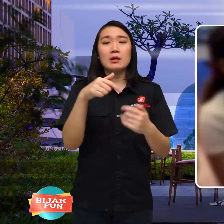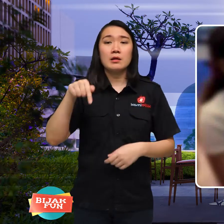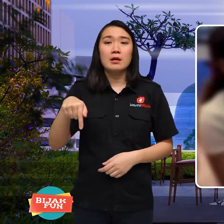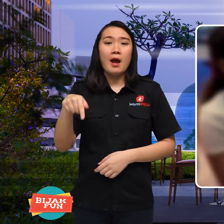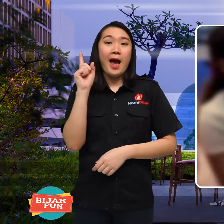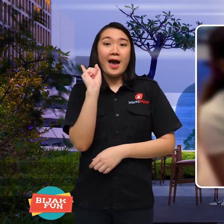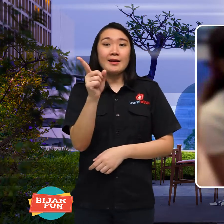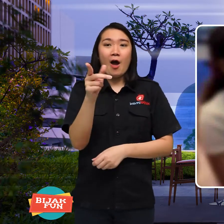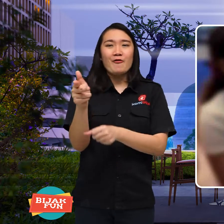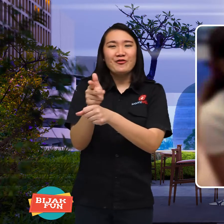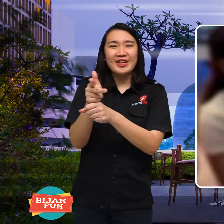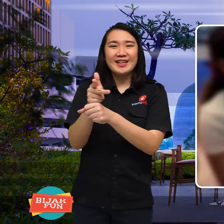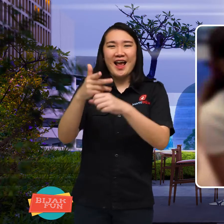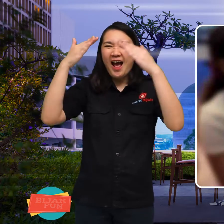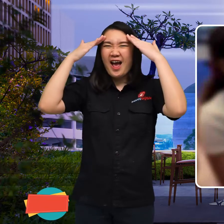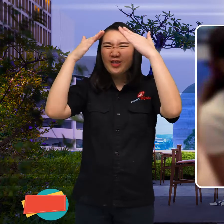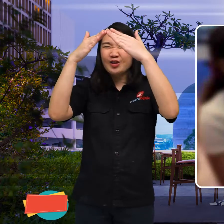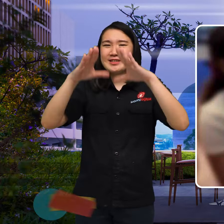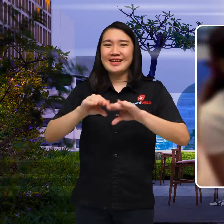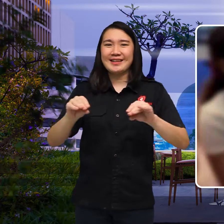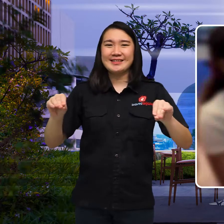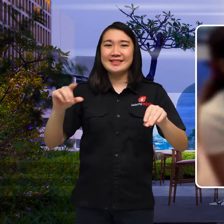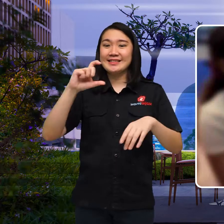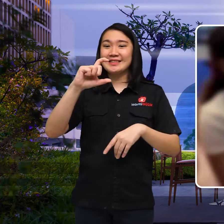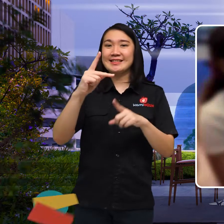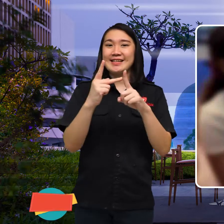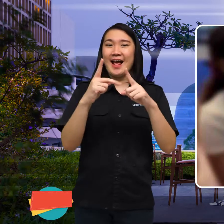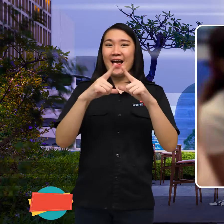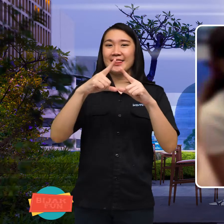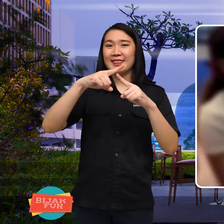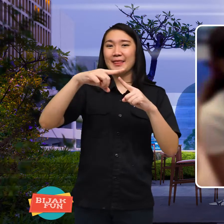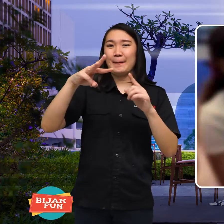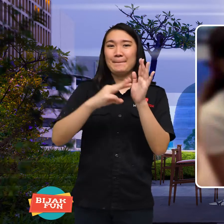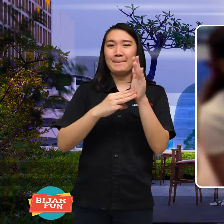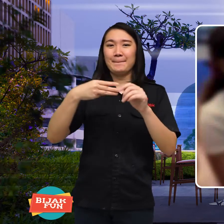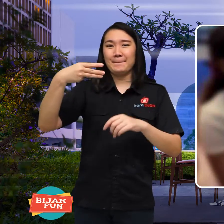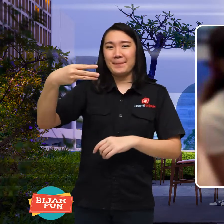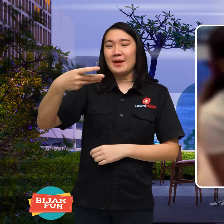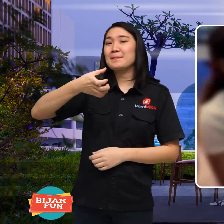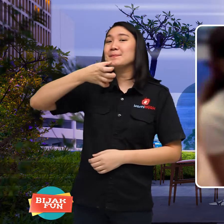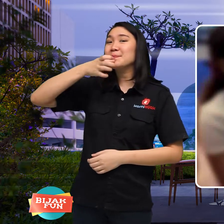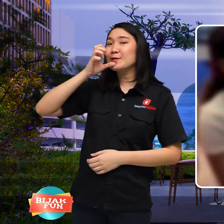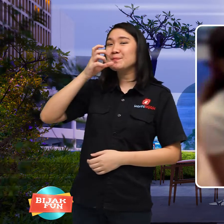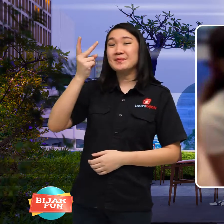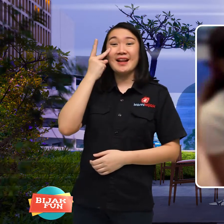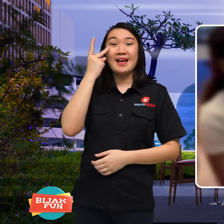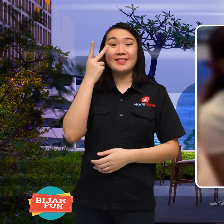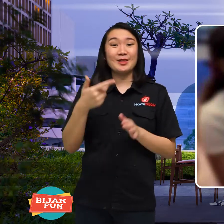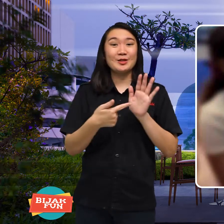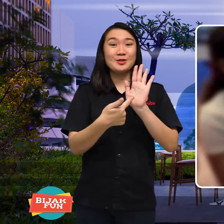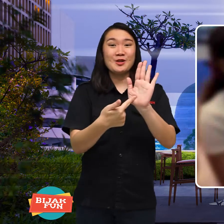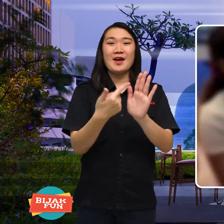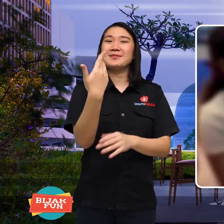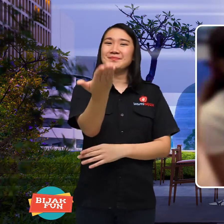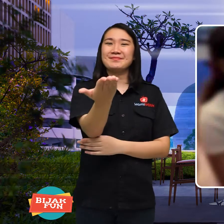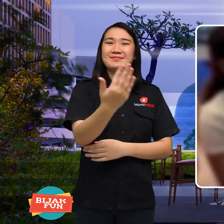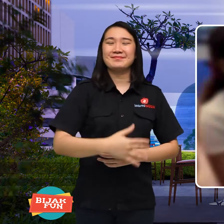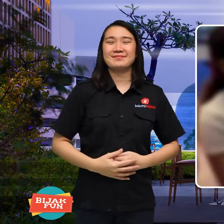Here is a video of Chatime's work of autism, please have a look.